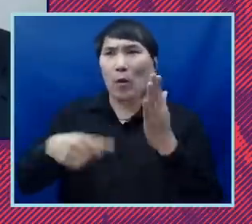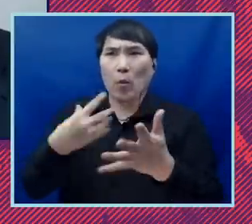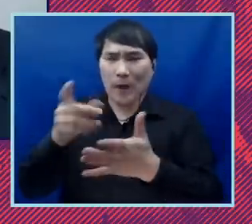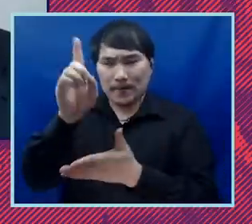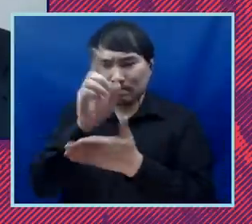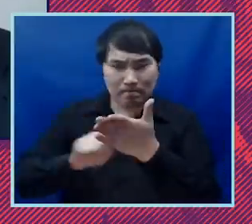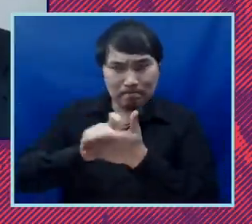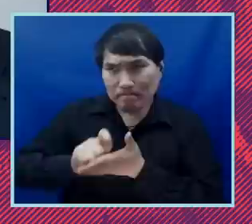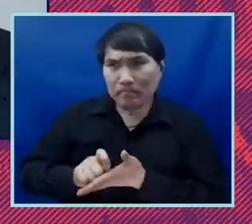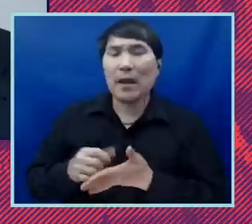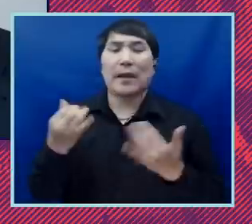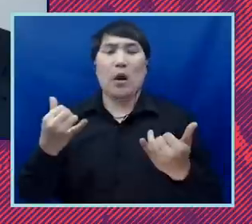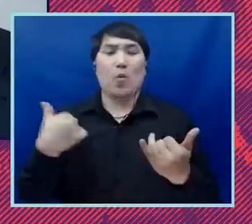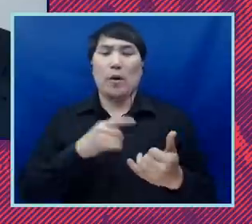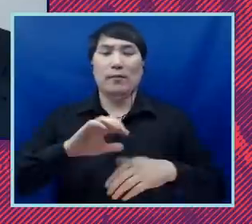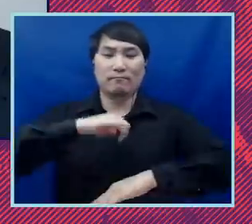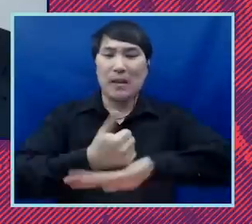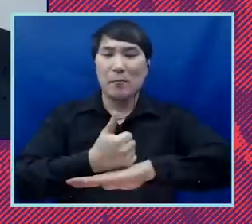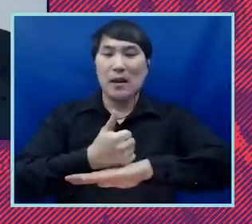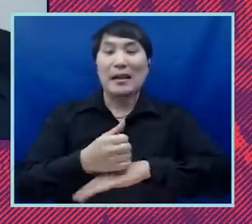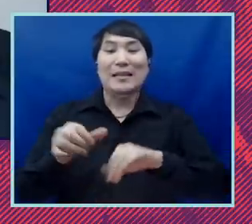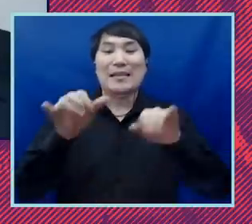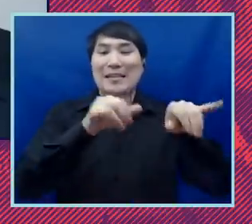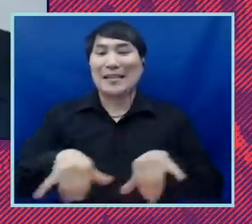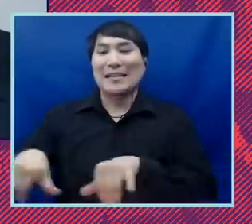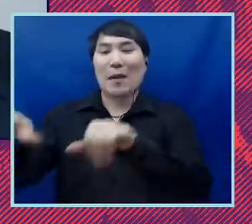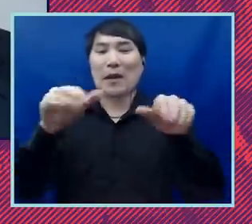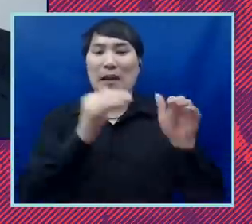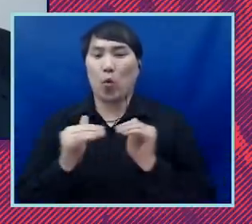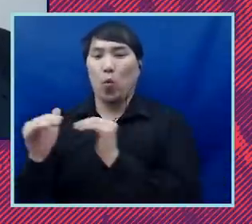out what we are calling the Systemic Equality Campaign. You will hear from our president,